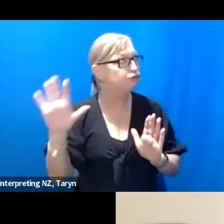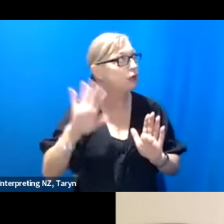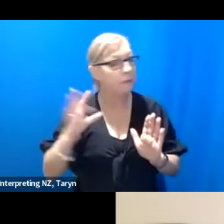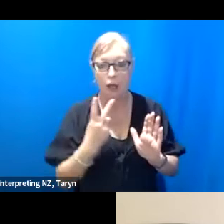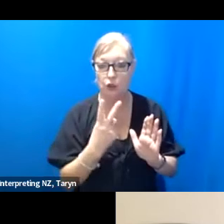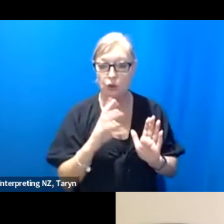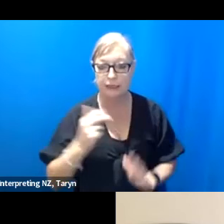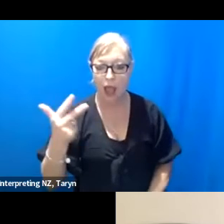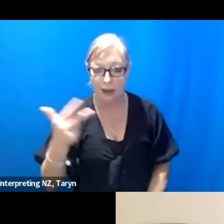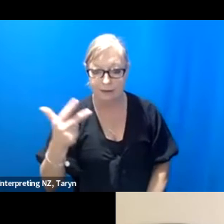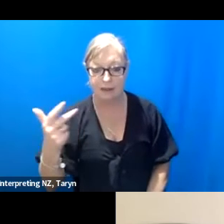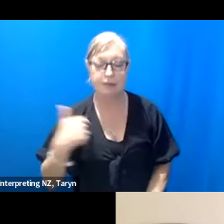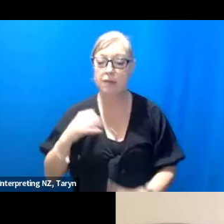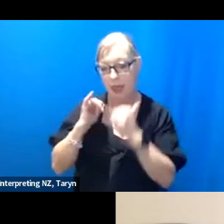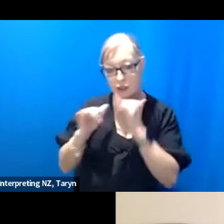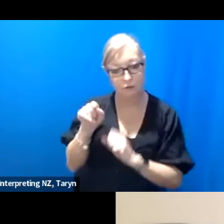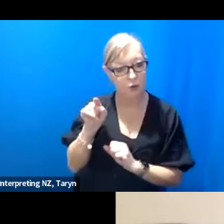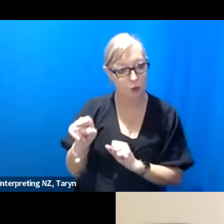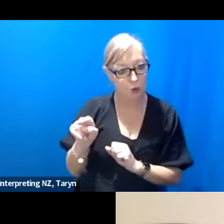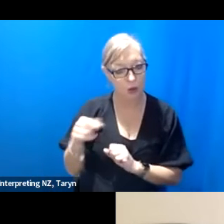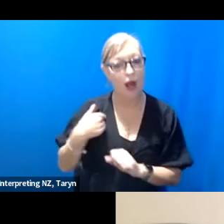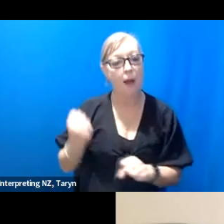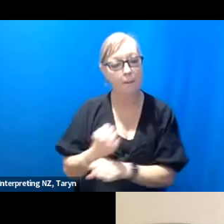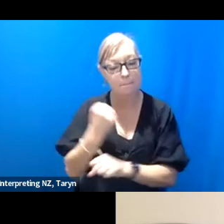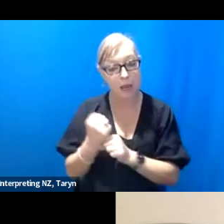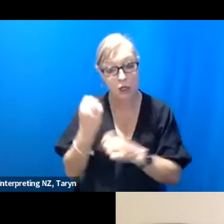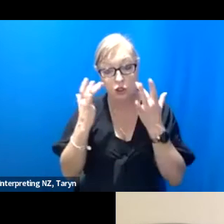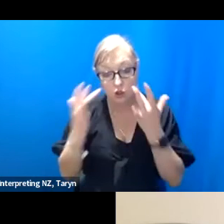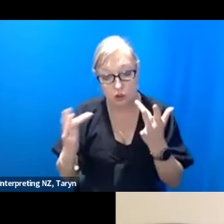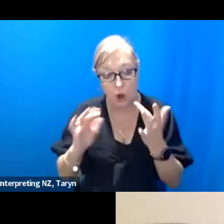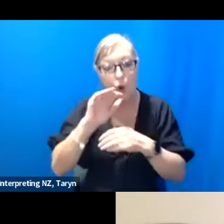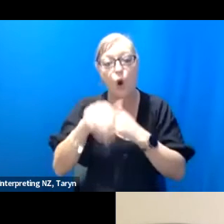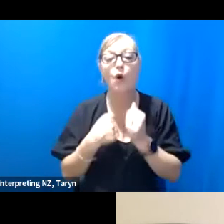I interviewed her because I made a show about disability and faith called Guide Gods many years